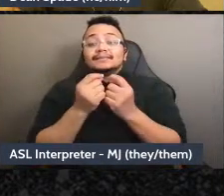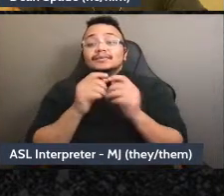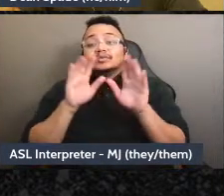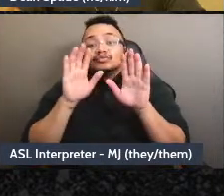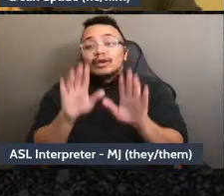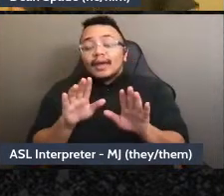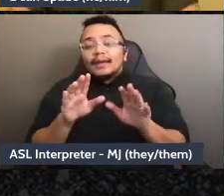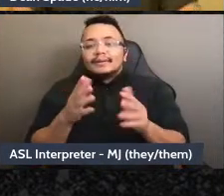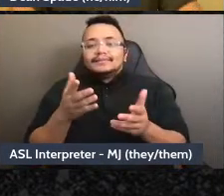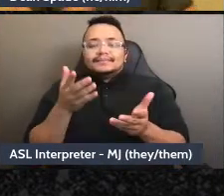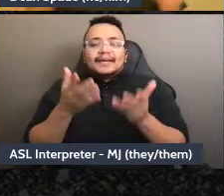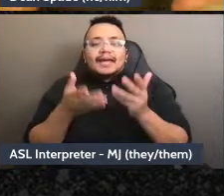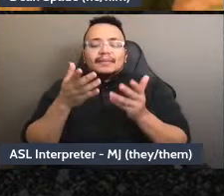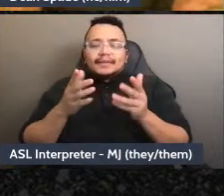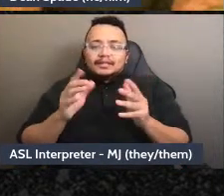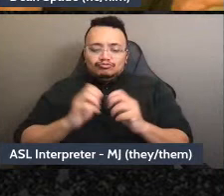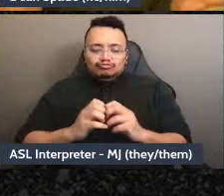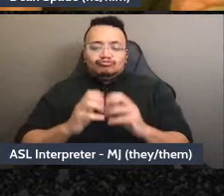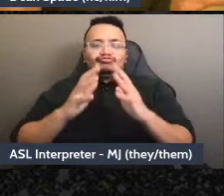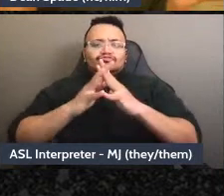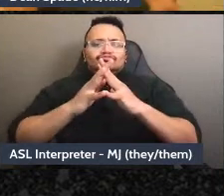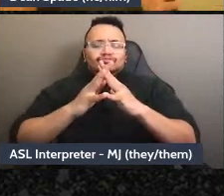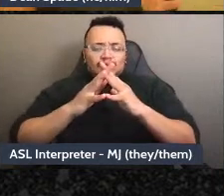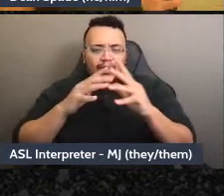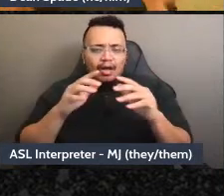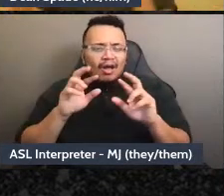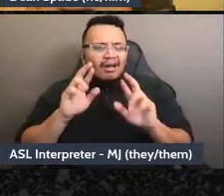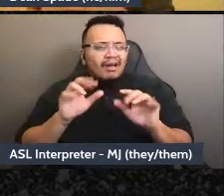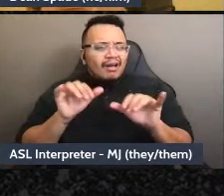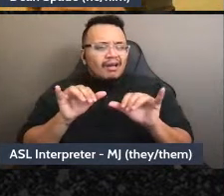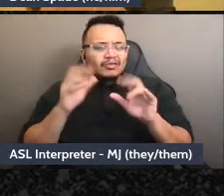oh, this team actually should be two teams or actually these two teams should be one team, you